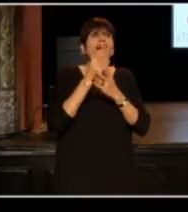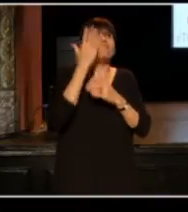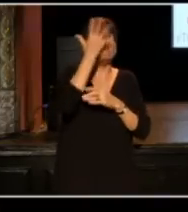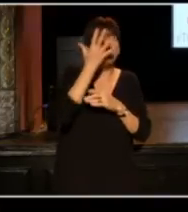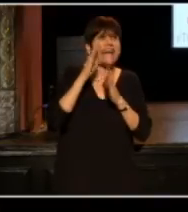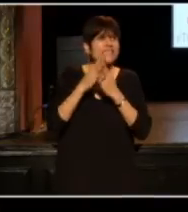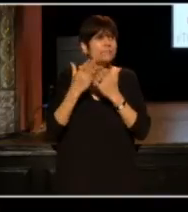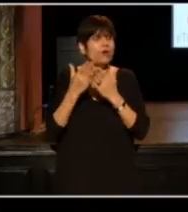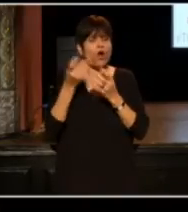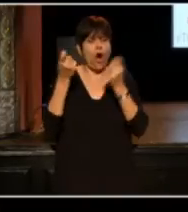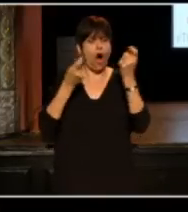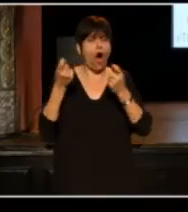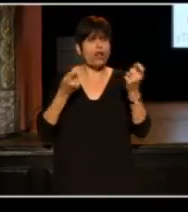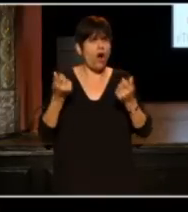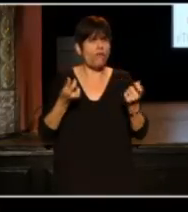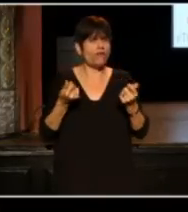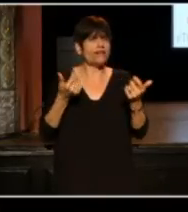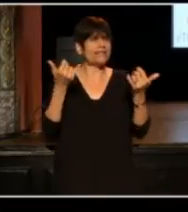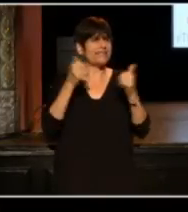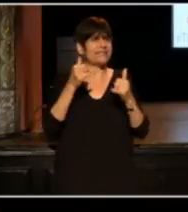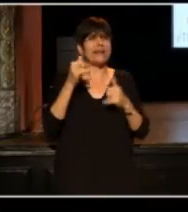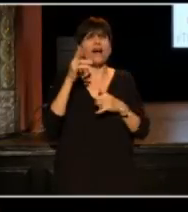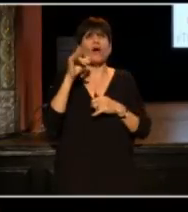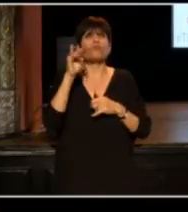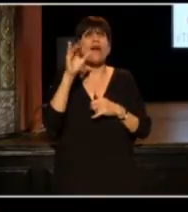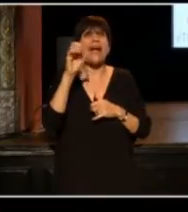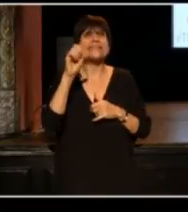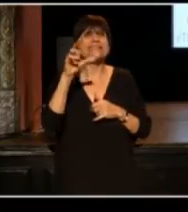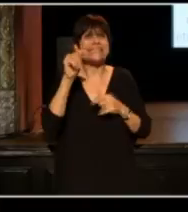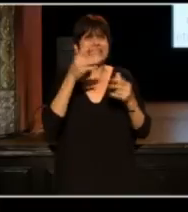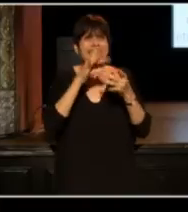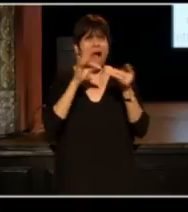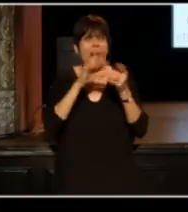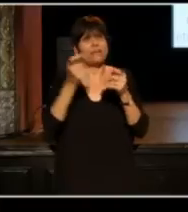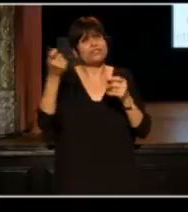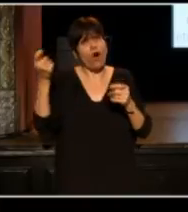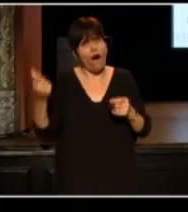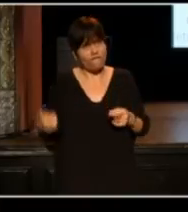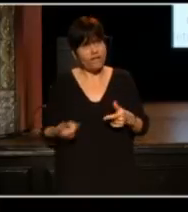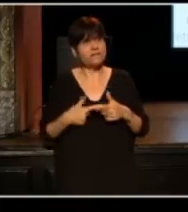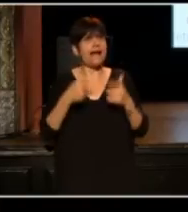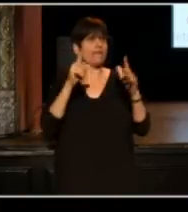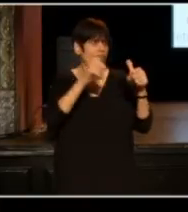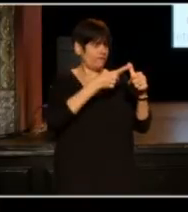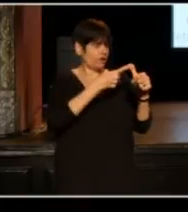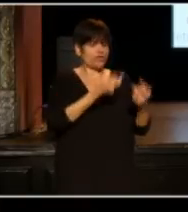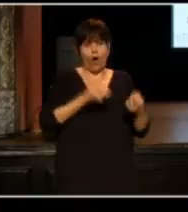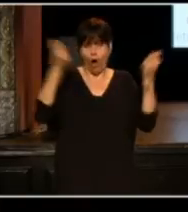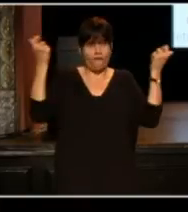that filtered out all the idiotic racist comments that's happened, after there were racial incidents.